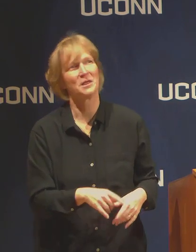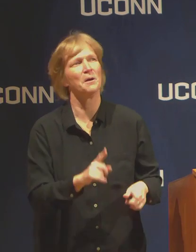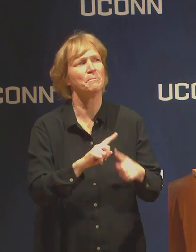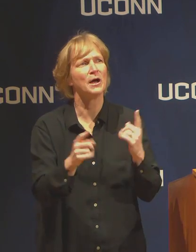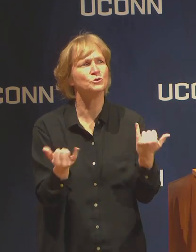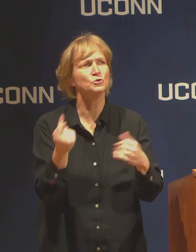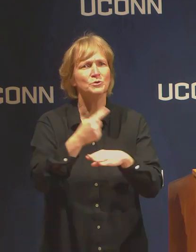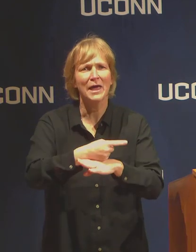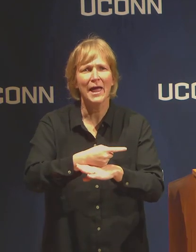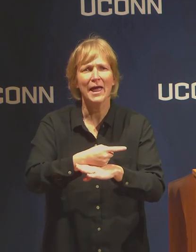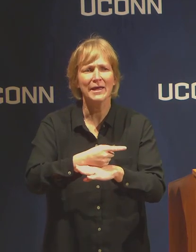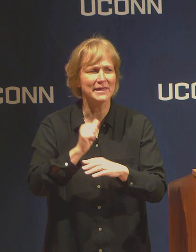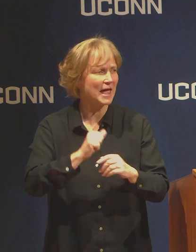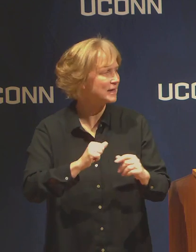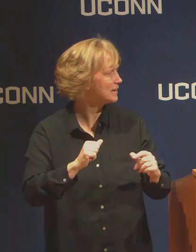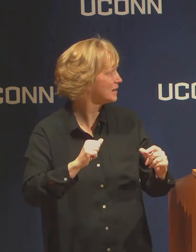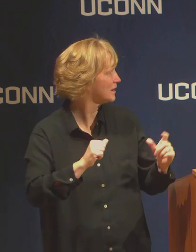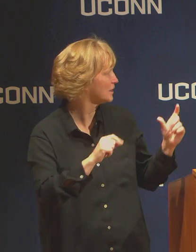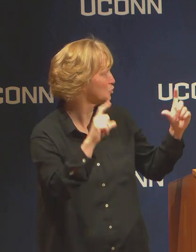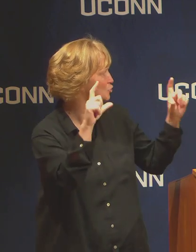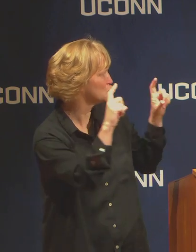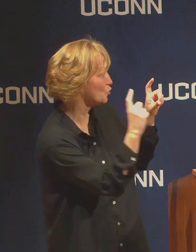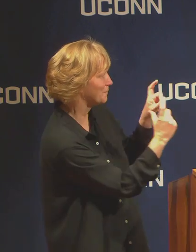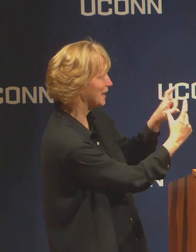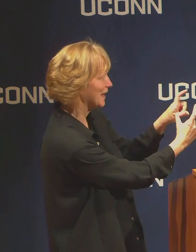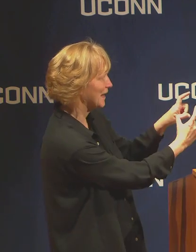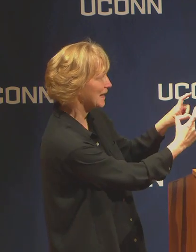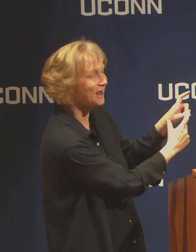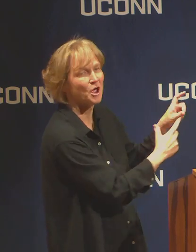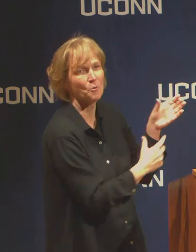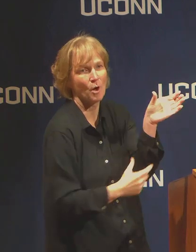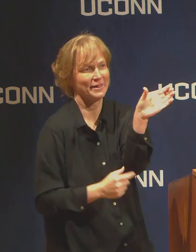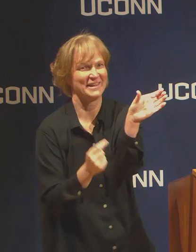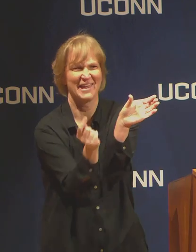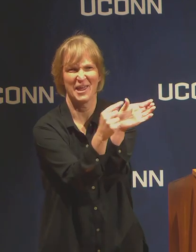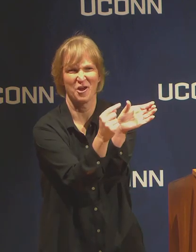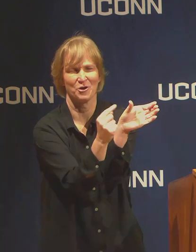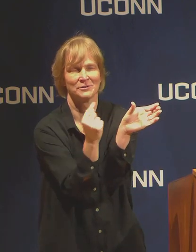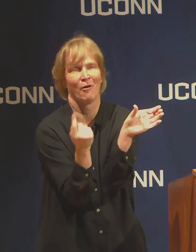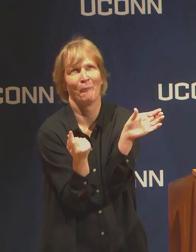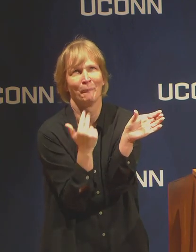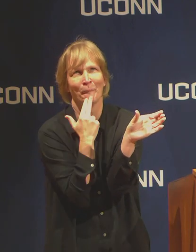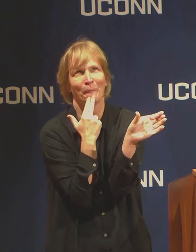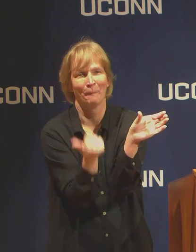Here is a very cute picture of Jonathan in a sort of